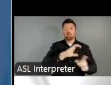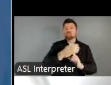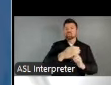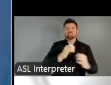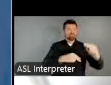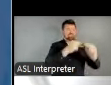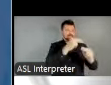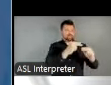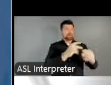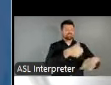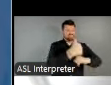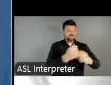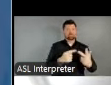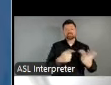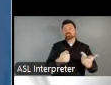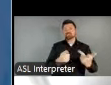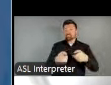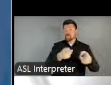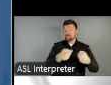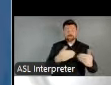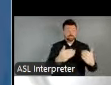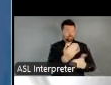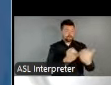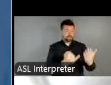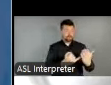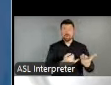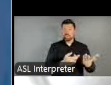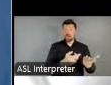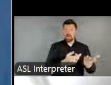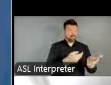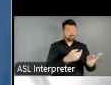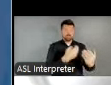commission and manage public art. They often administer grant programs and provide technical